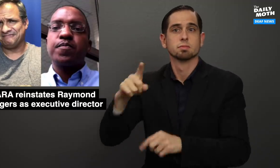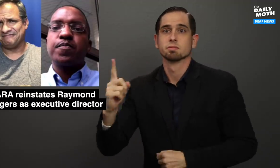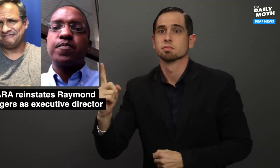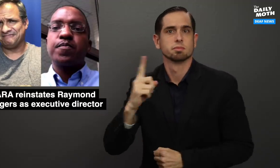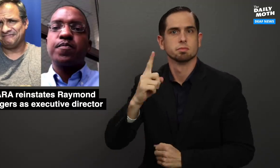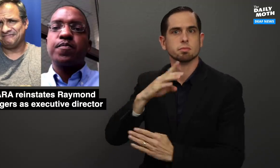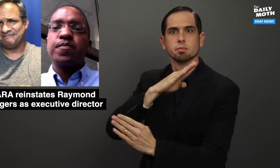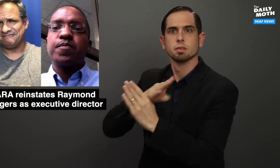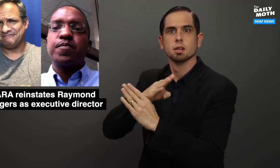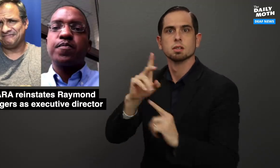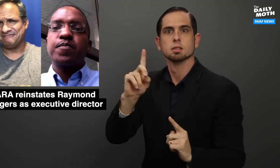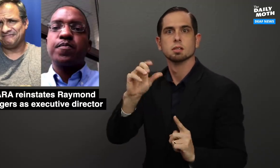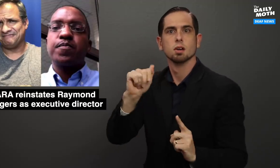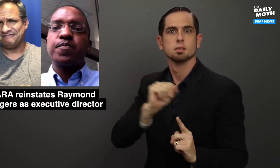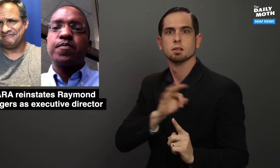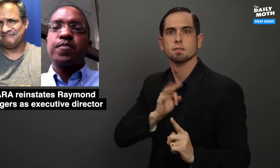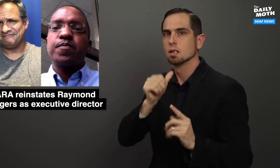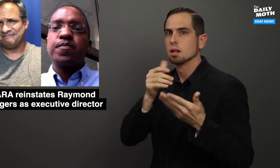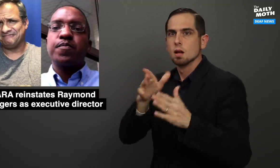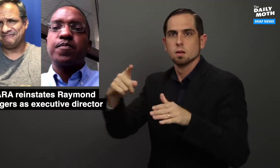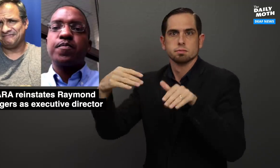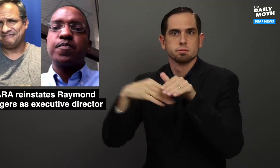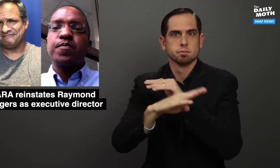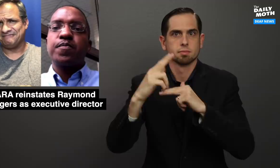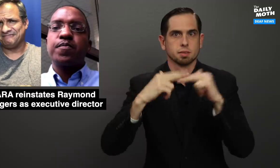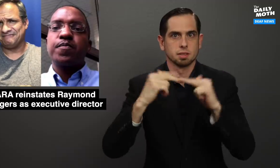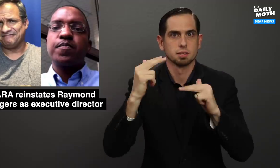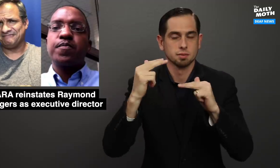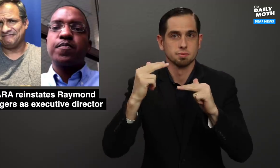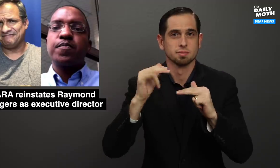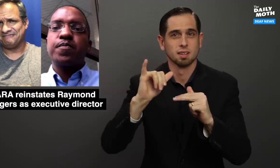and was blocked by DCARA staff from entering the building.